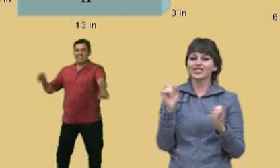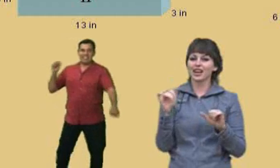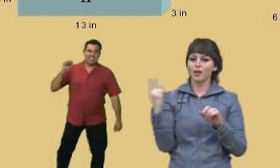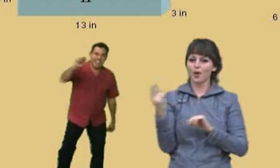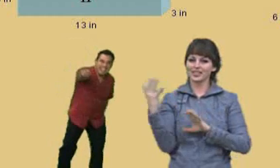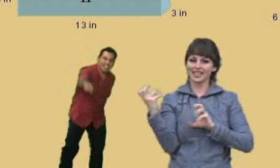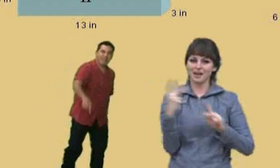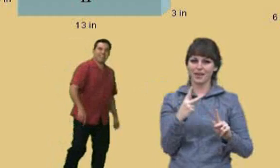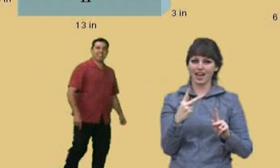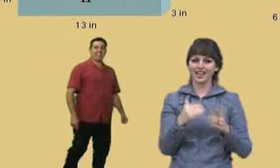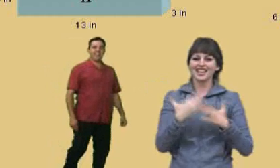Professor Perez: Next semester!